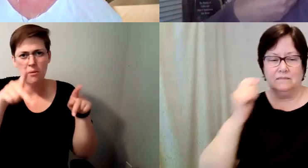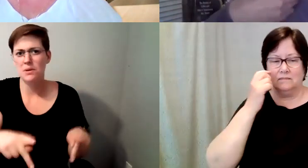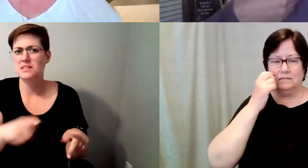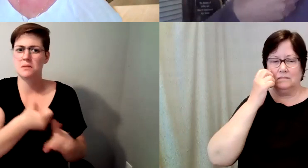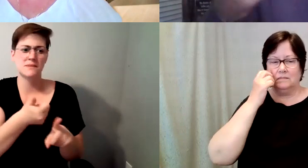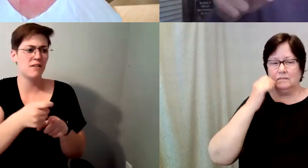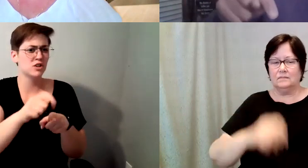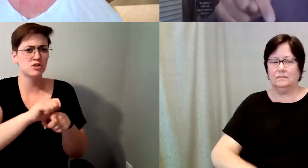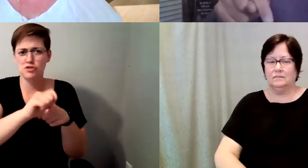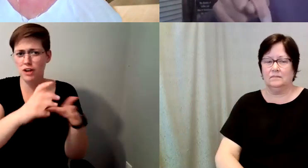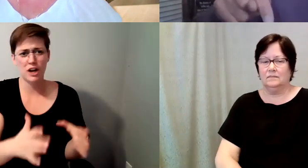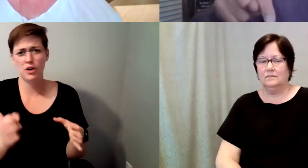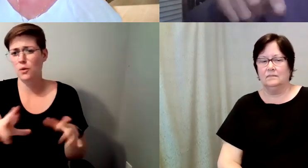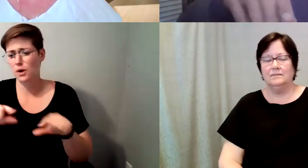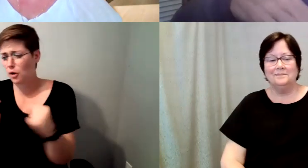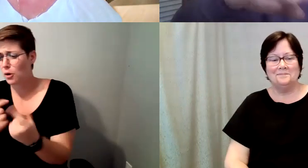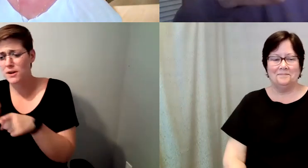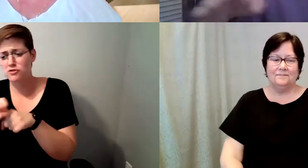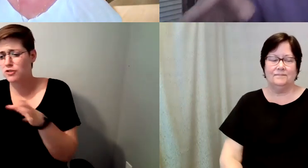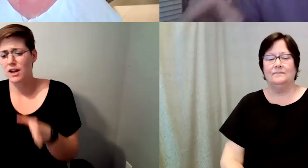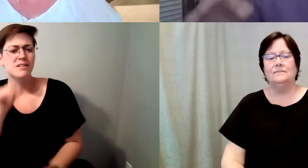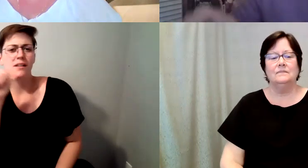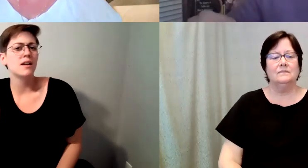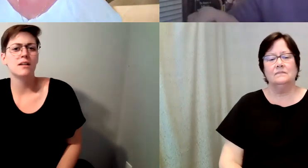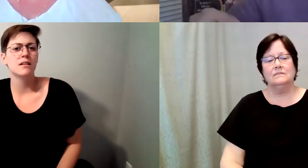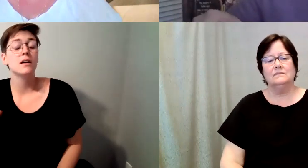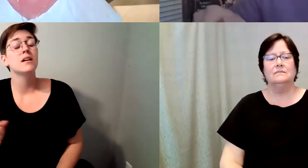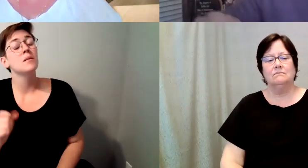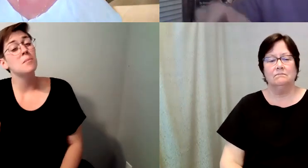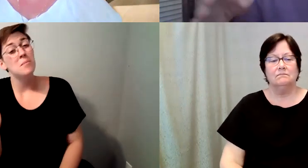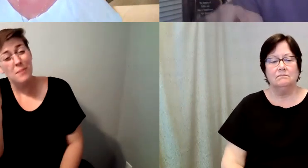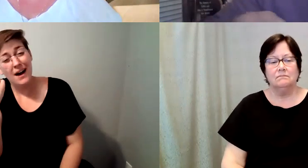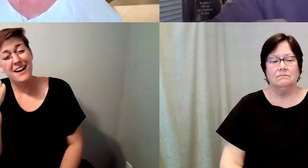is a trainer, but it would be kind of a first step in taking the company.